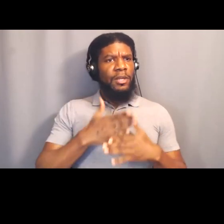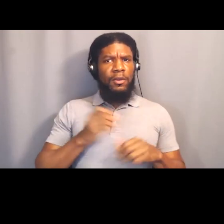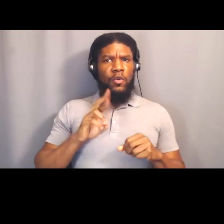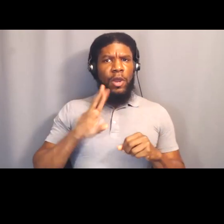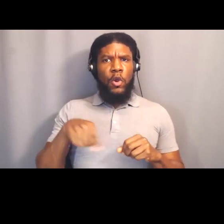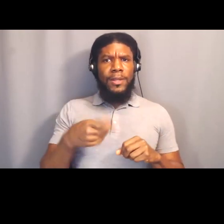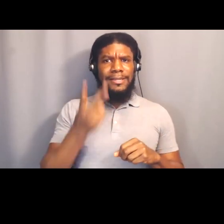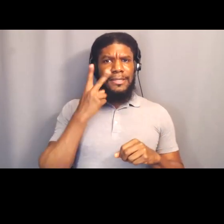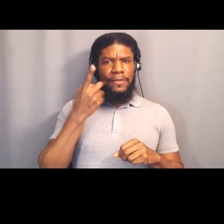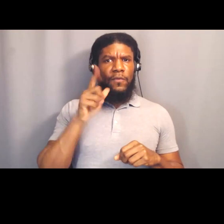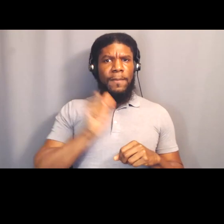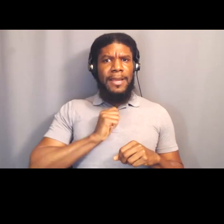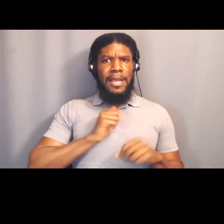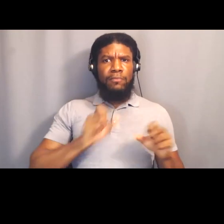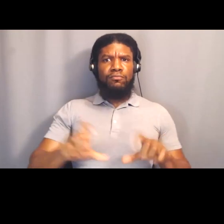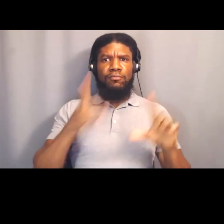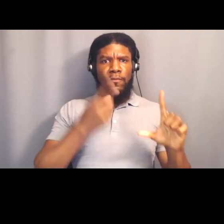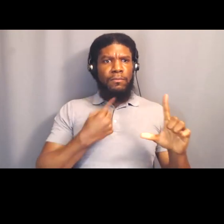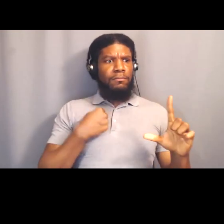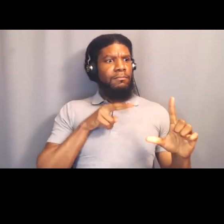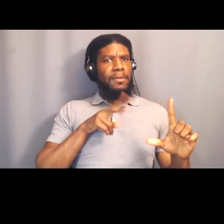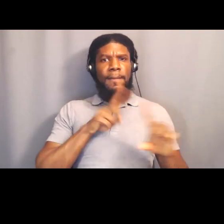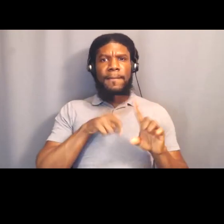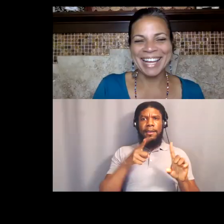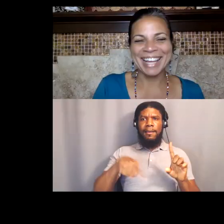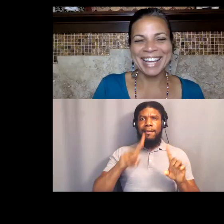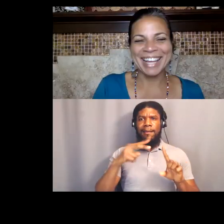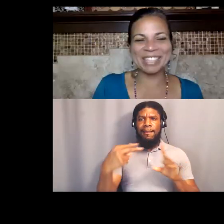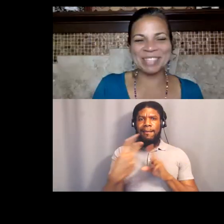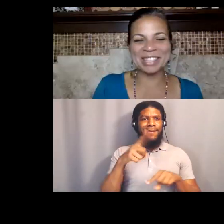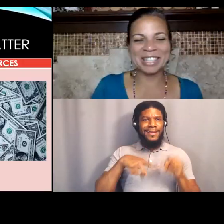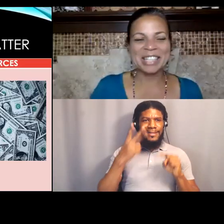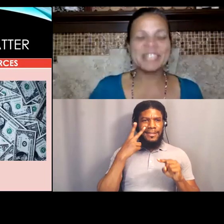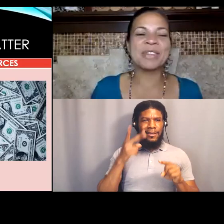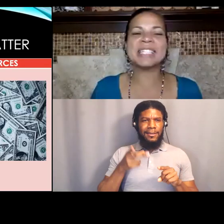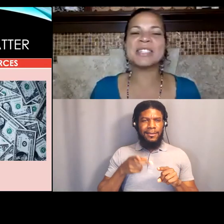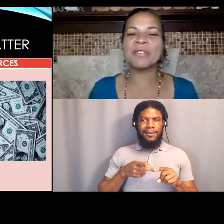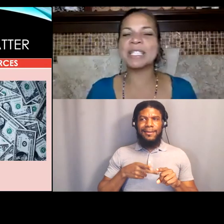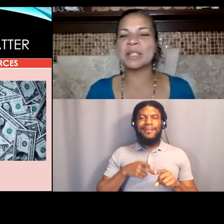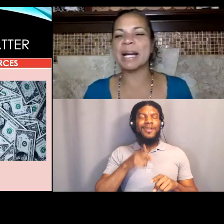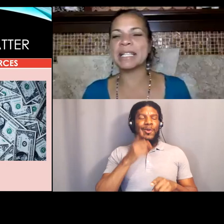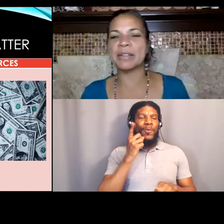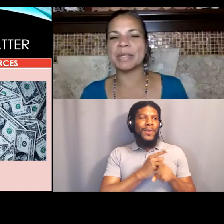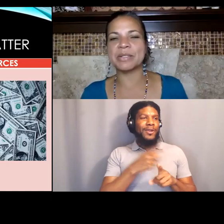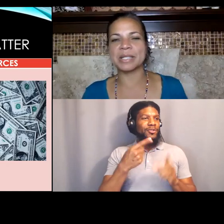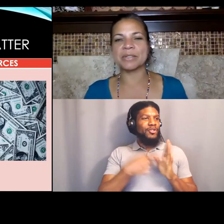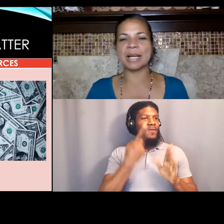I think I might've just shown it. [Yolanda] You just showed it for yourself. Okay, let me... So this is the voice, the body and the resources.